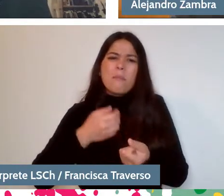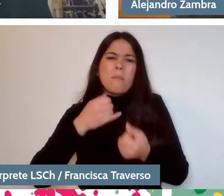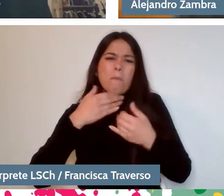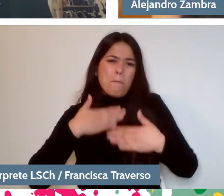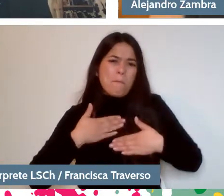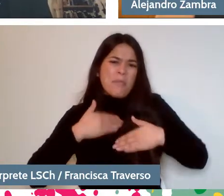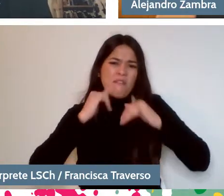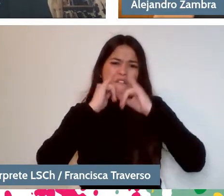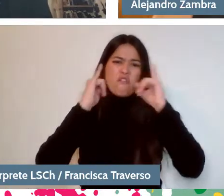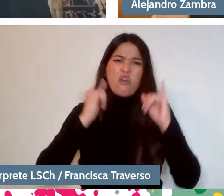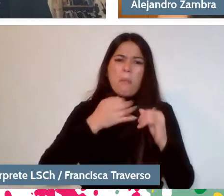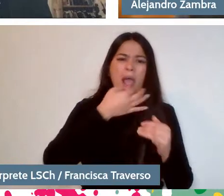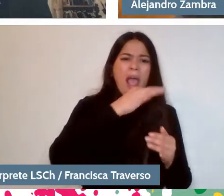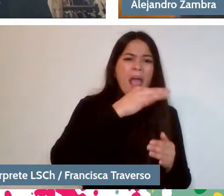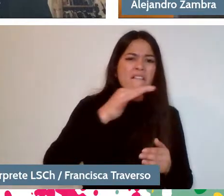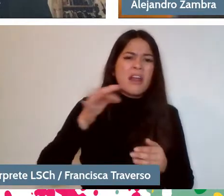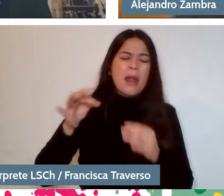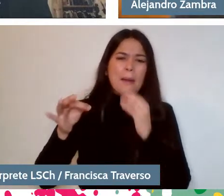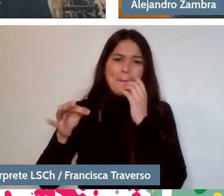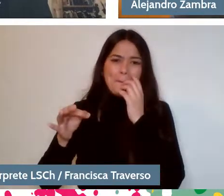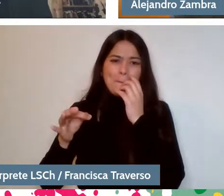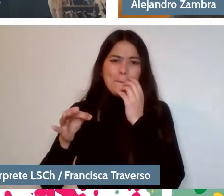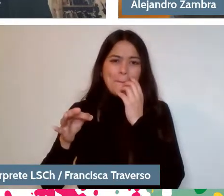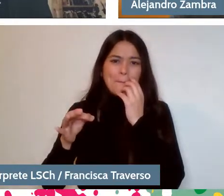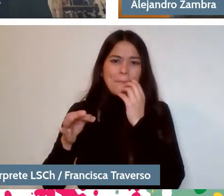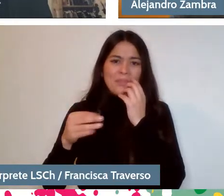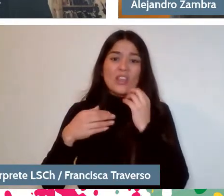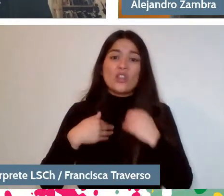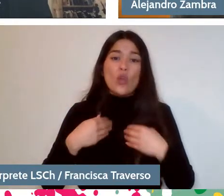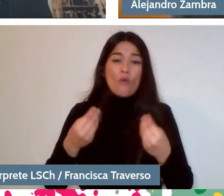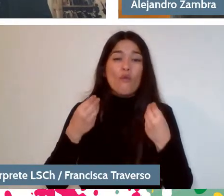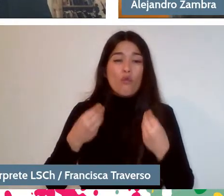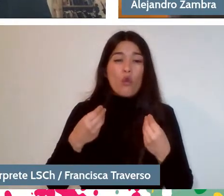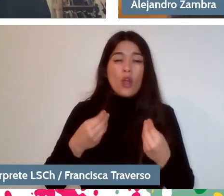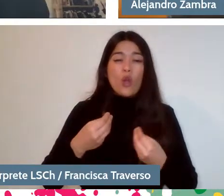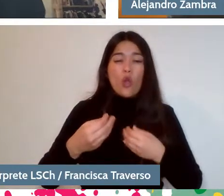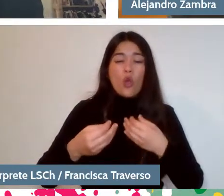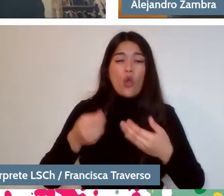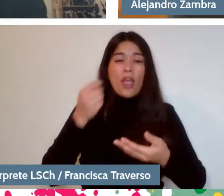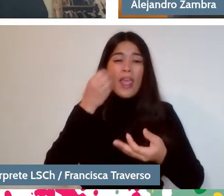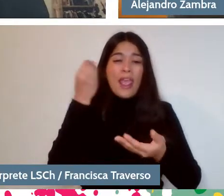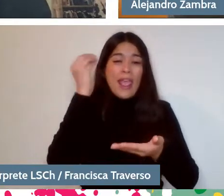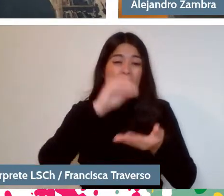I was always better at telling stories than writing poems, but what I wanted was to write poems and not tell stories.